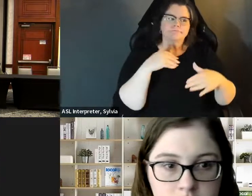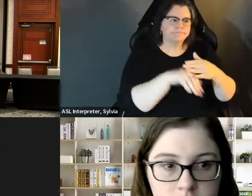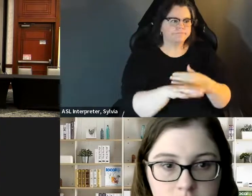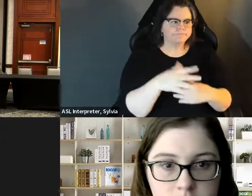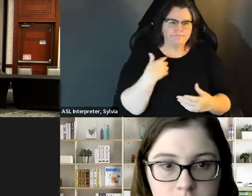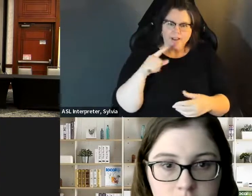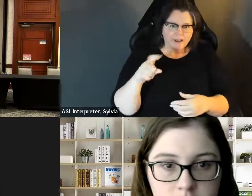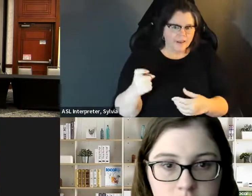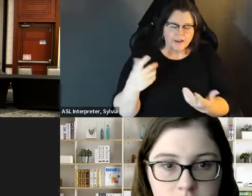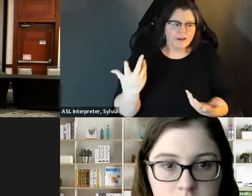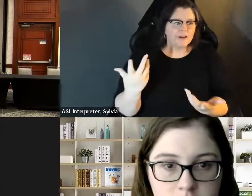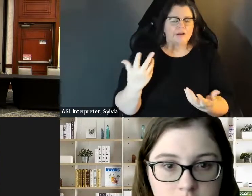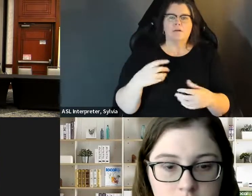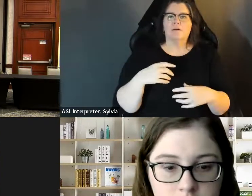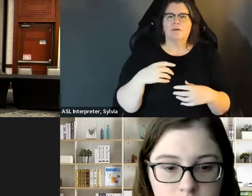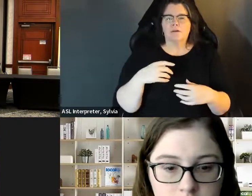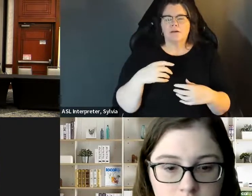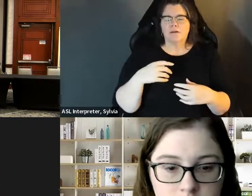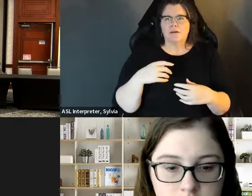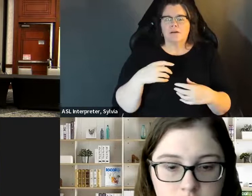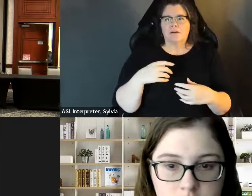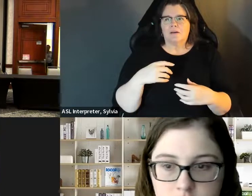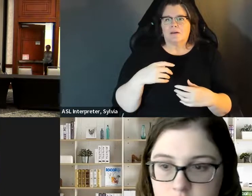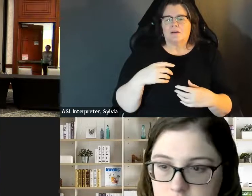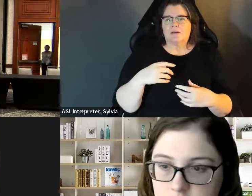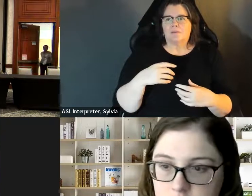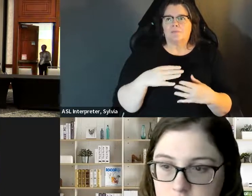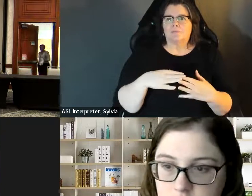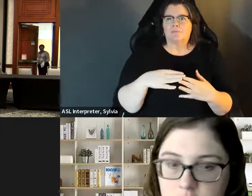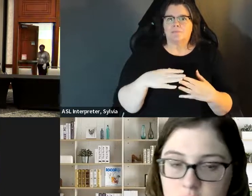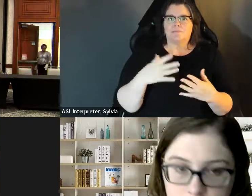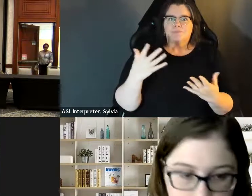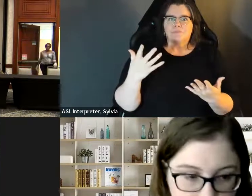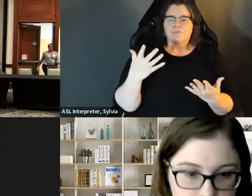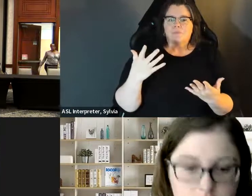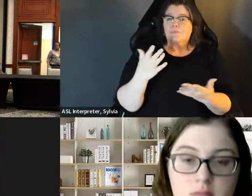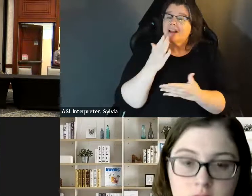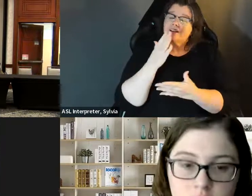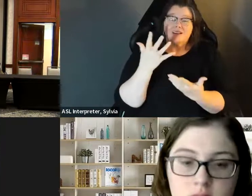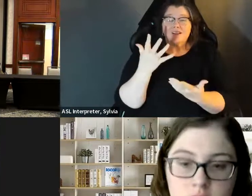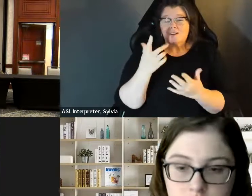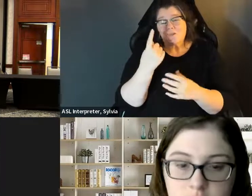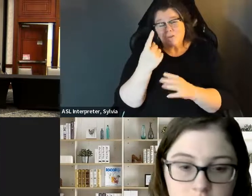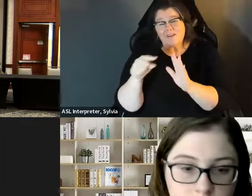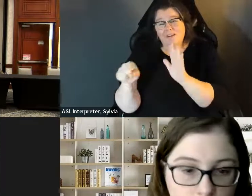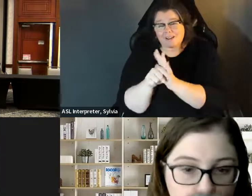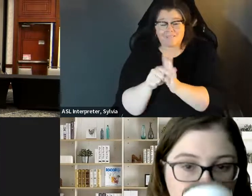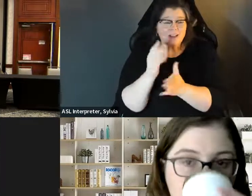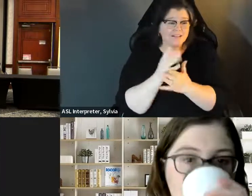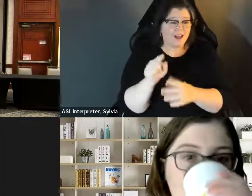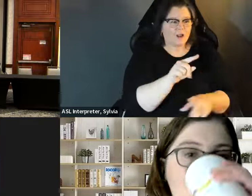distance in the heat. That's where, sometimes that can be an issue. But I think negatively, there's still Sometimes that that can be an issue. But I think negatively, there's still sometimes where people just can't, sometimes can't see cost the disability.